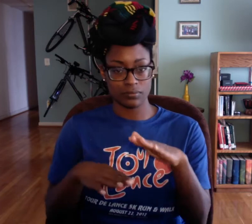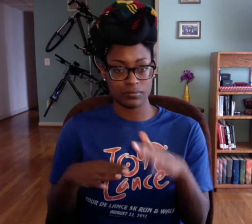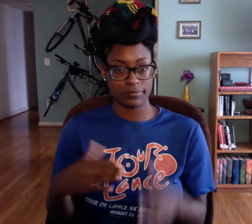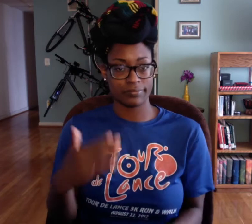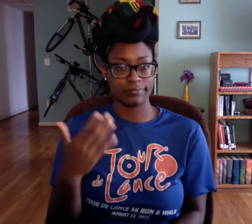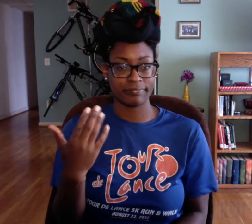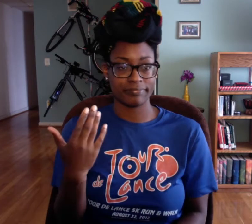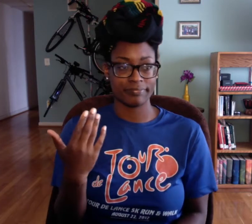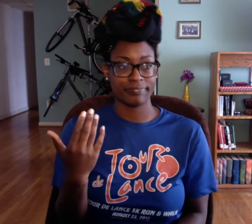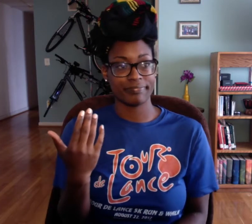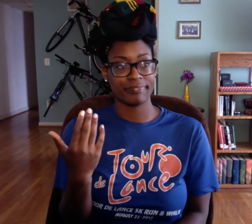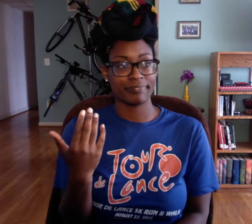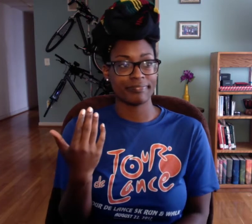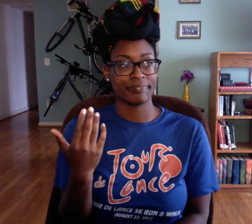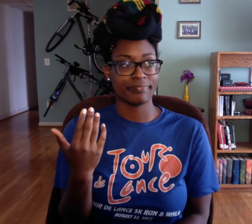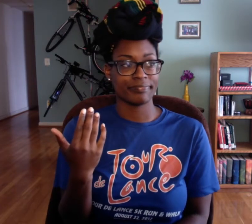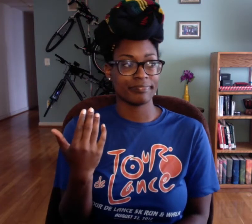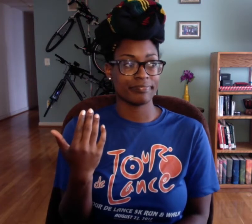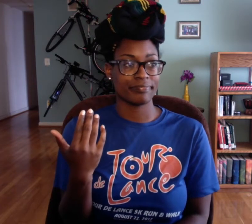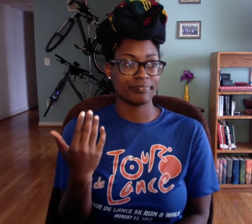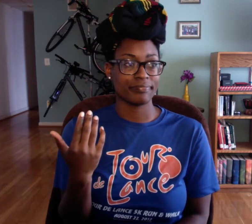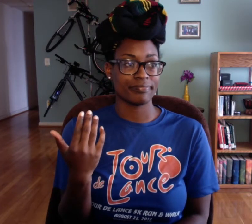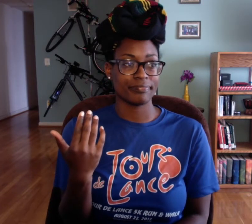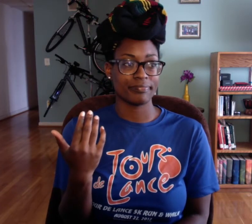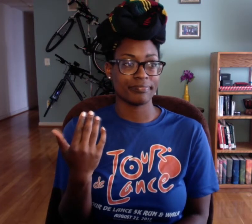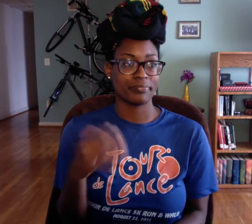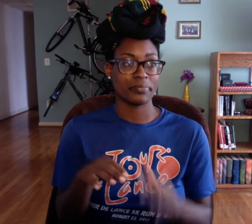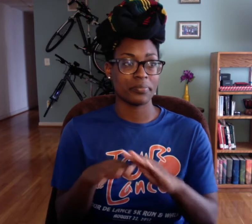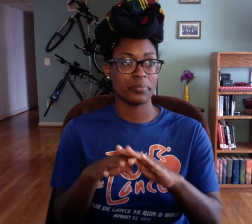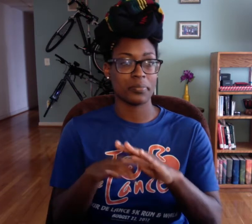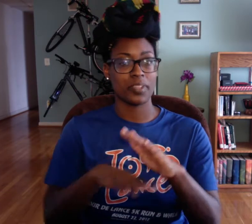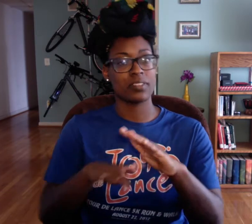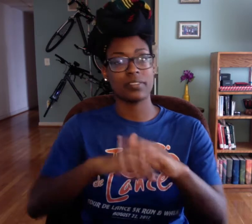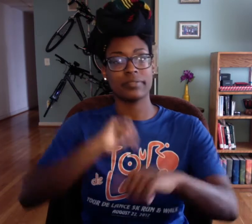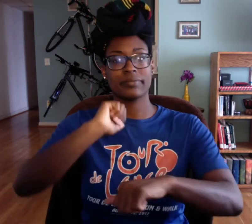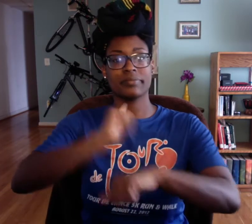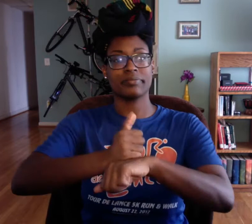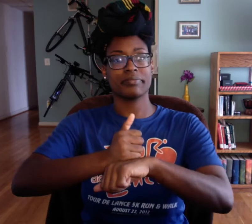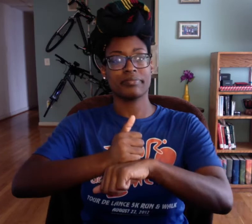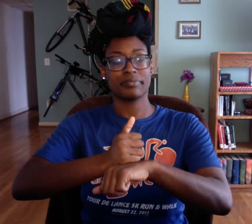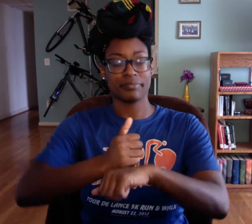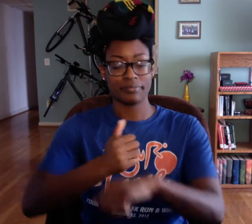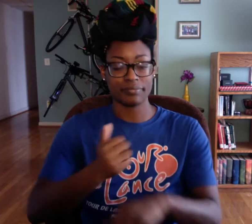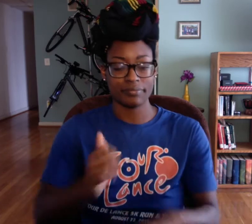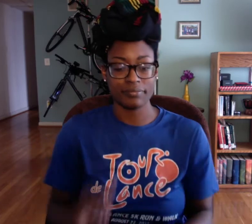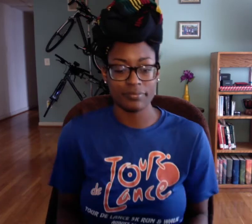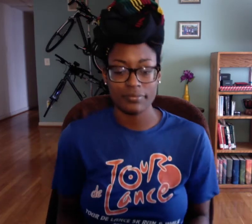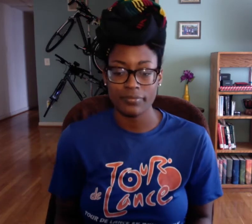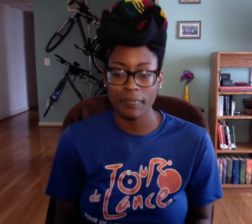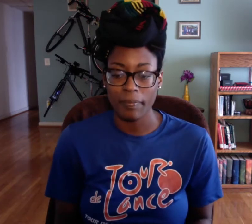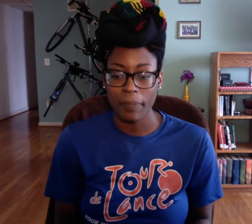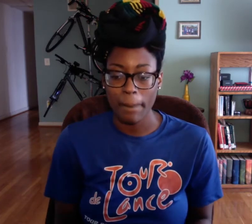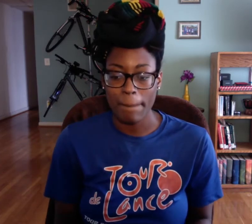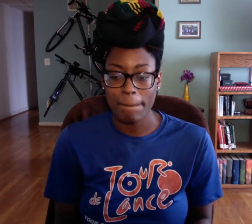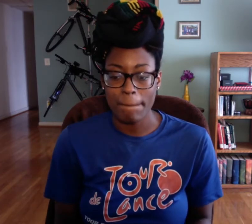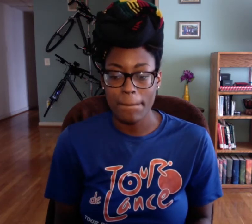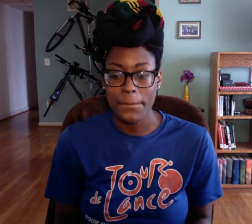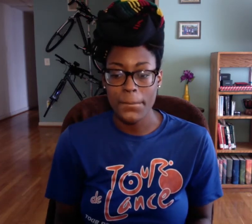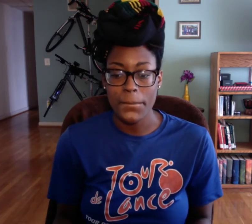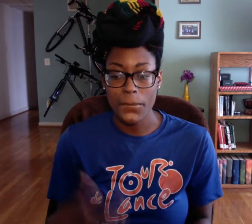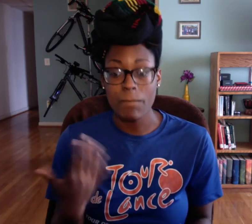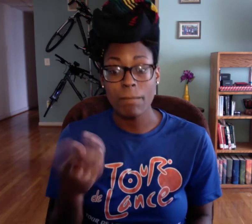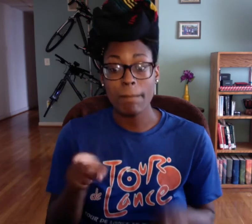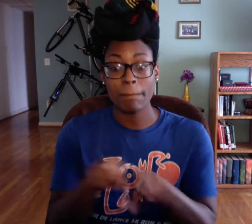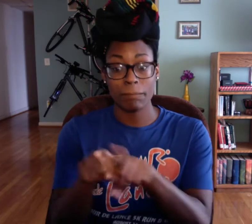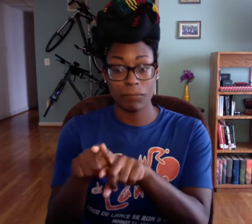But at least now I have a basic foundation of sorts.